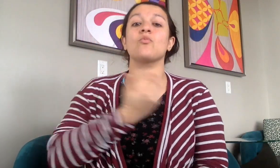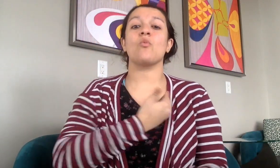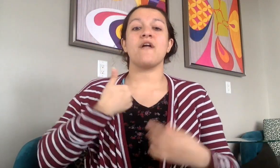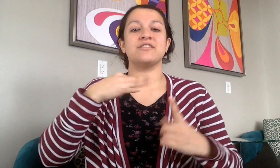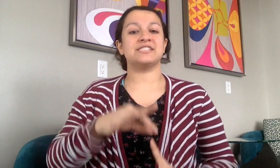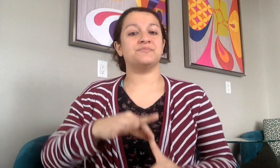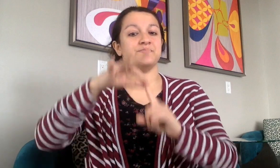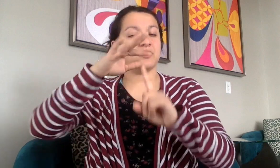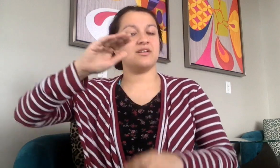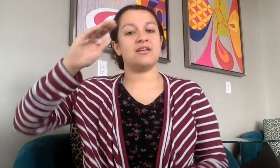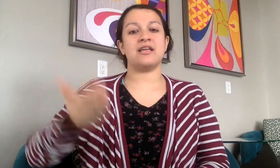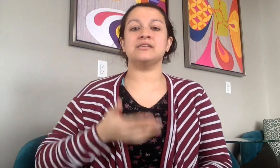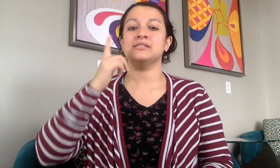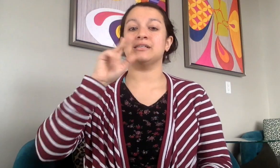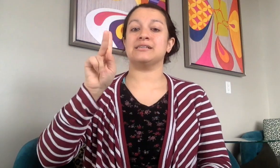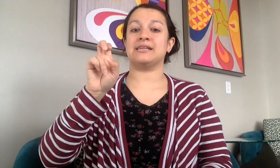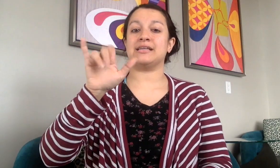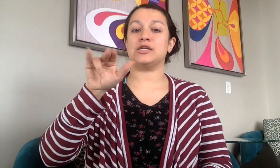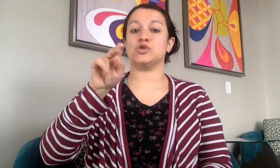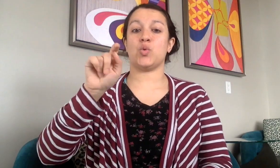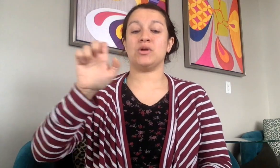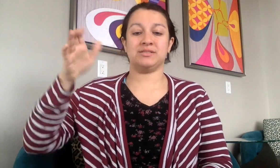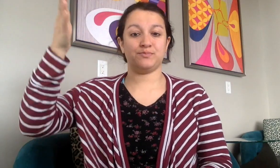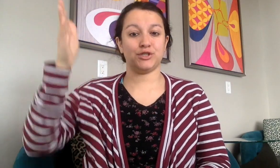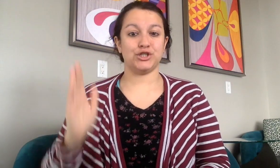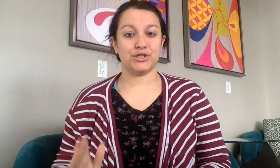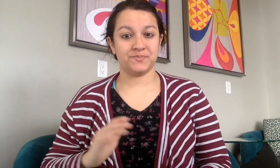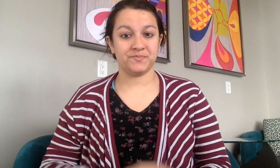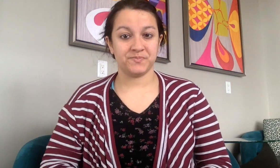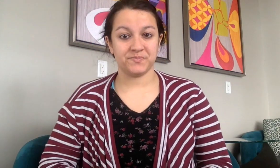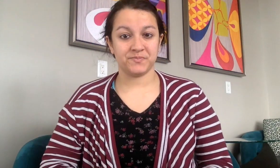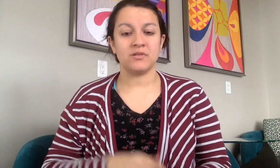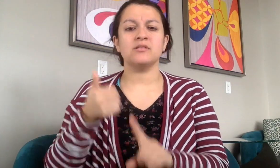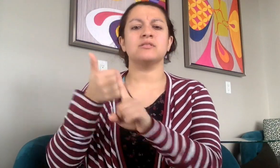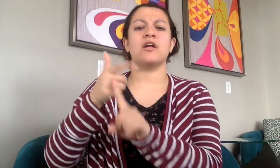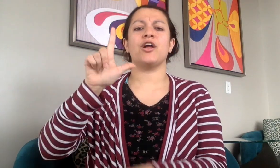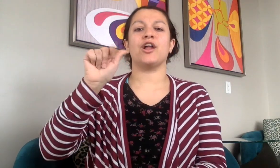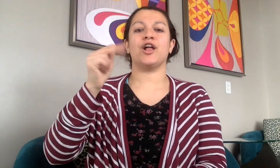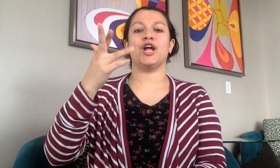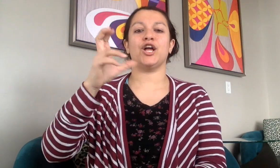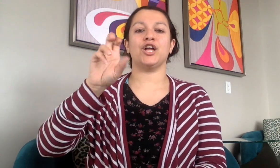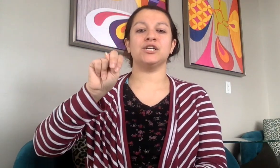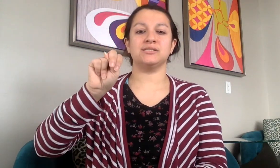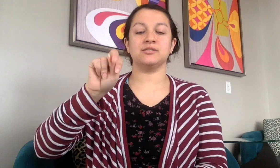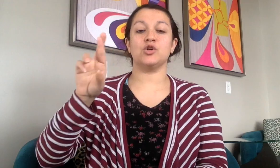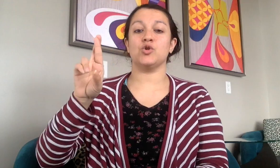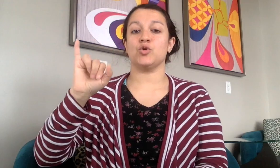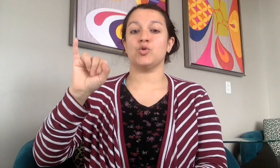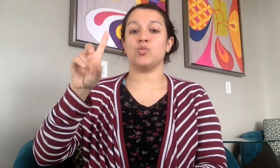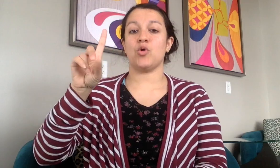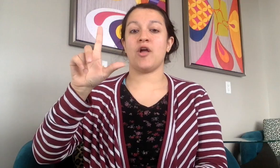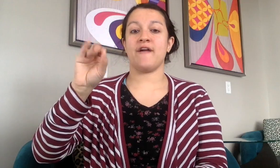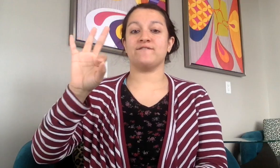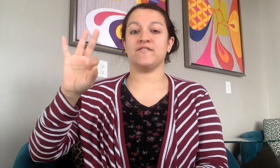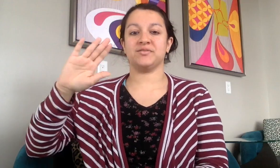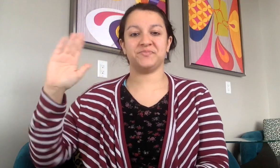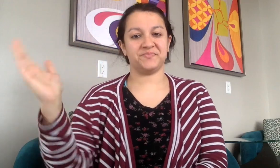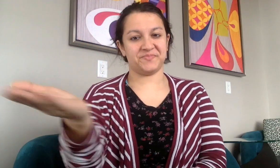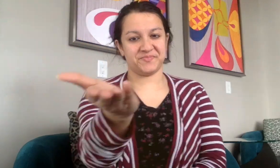We have a special keynote presenter Lauren Ridloff.